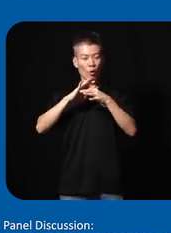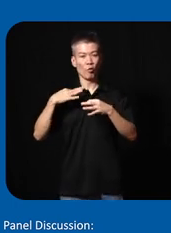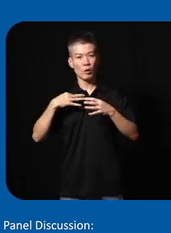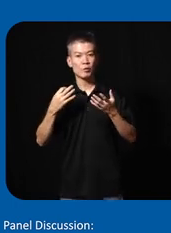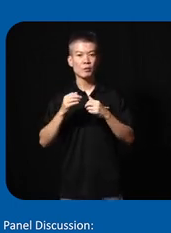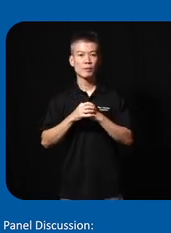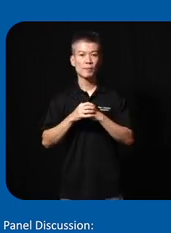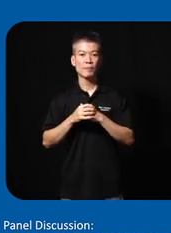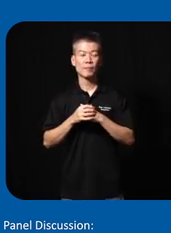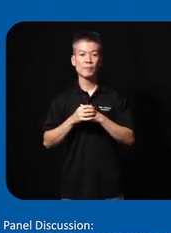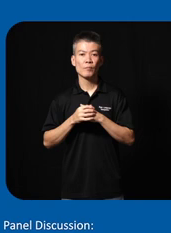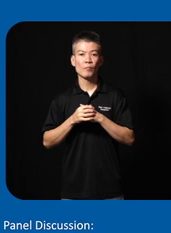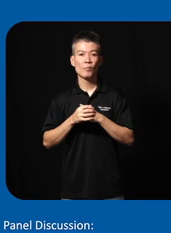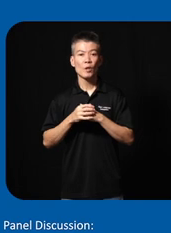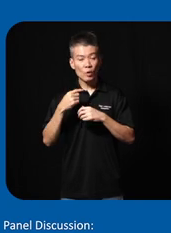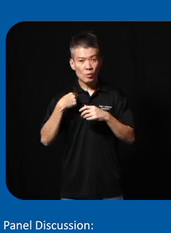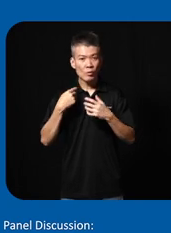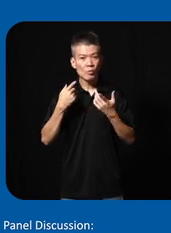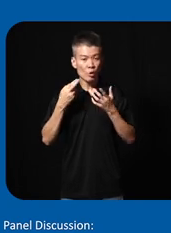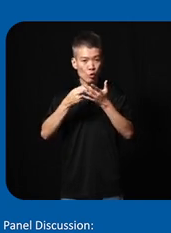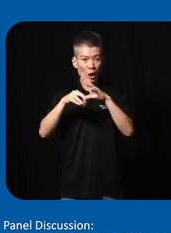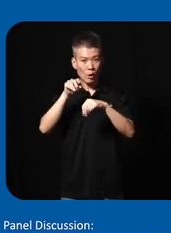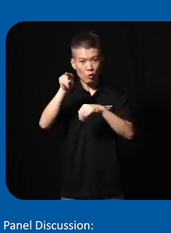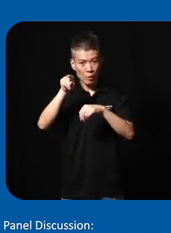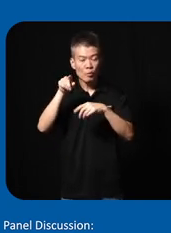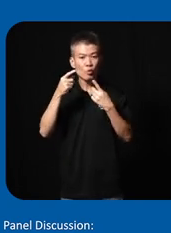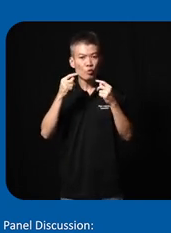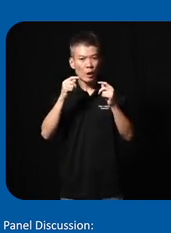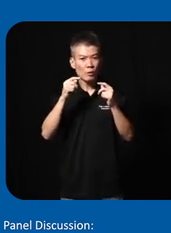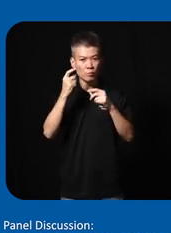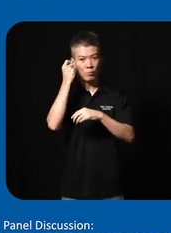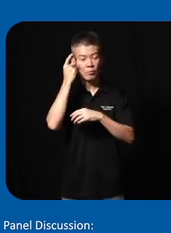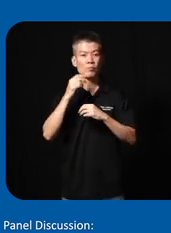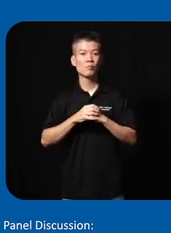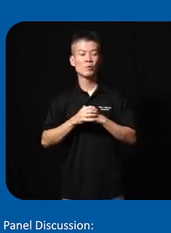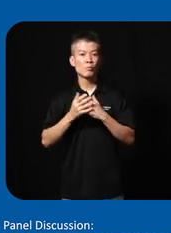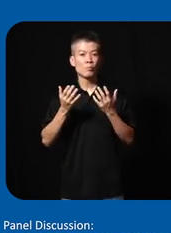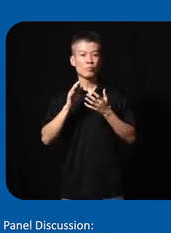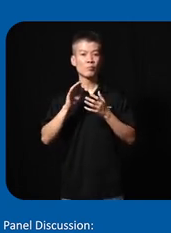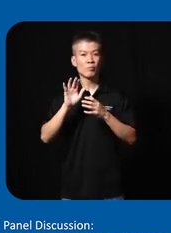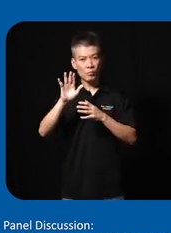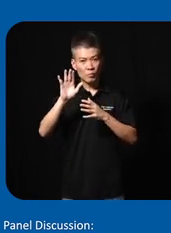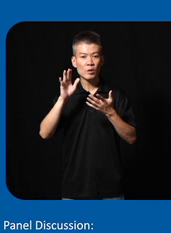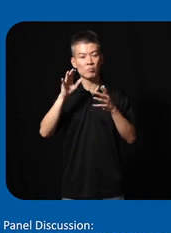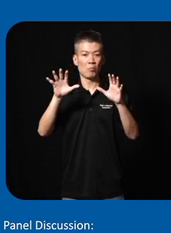as well but when we reached out to them and we tried to understand what was their barrier the